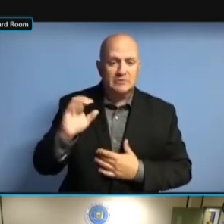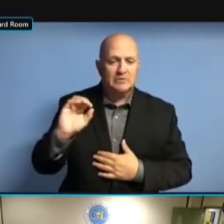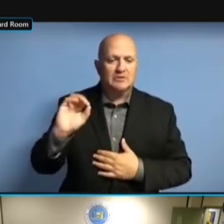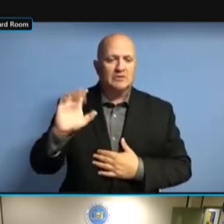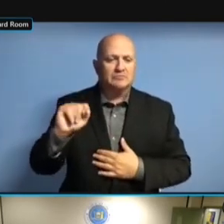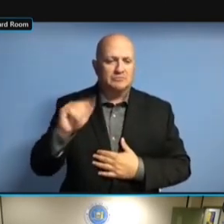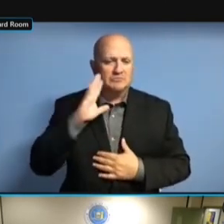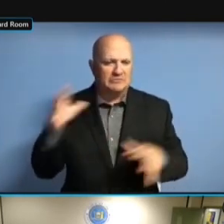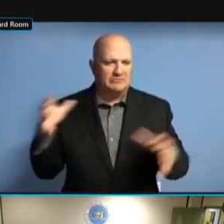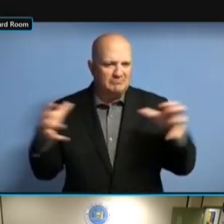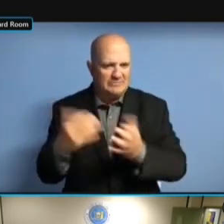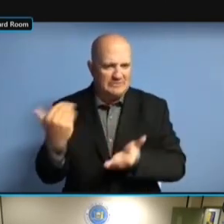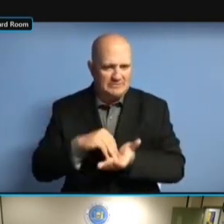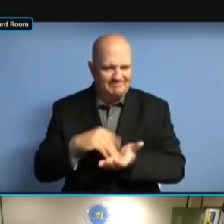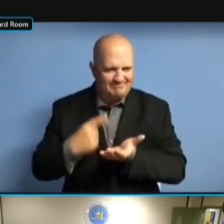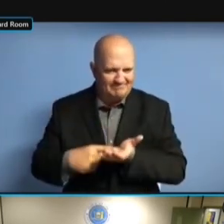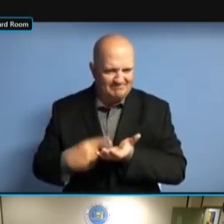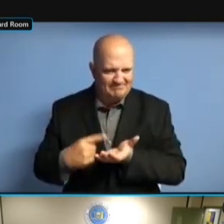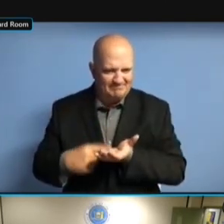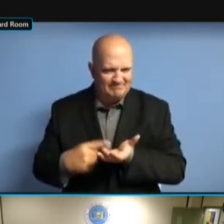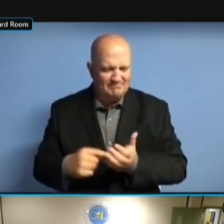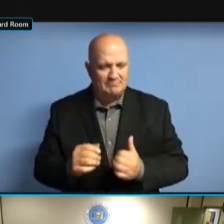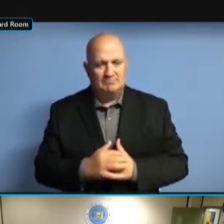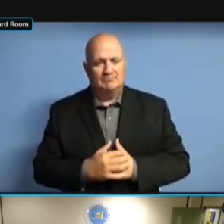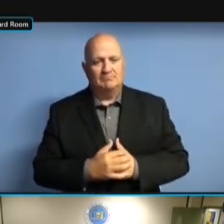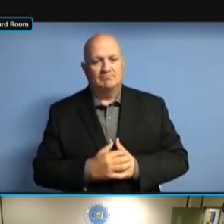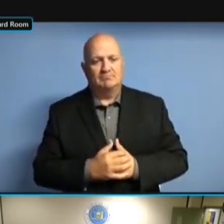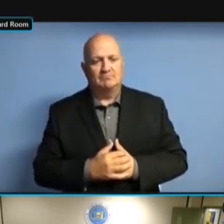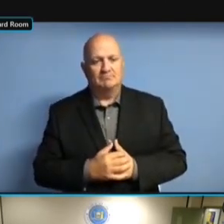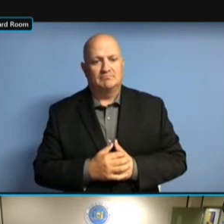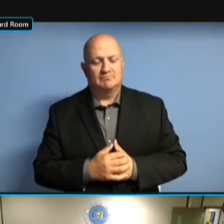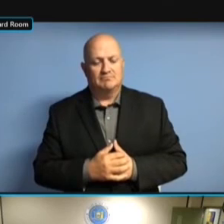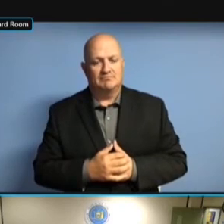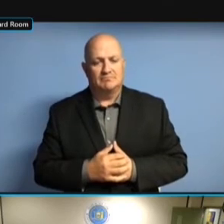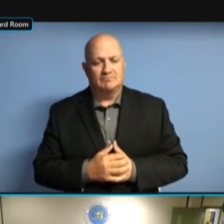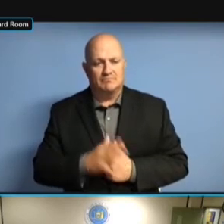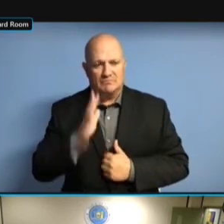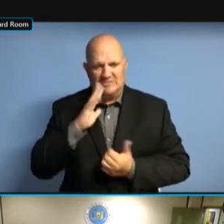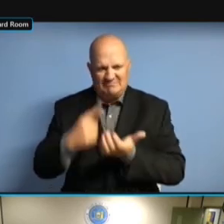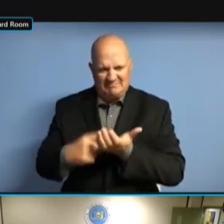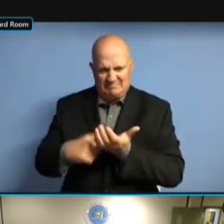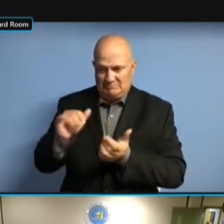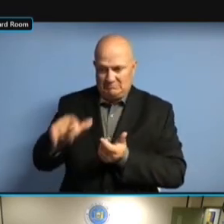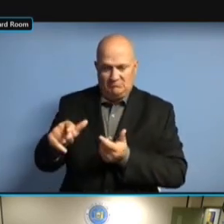PART OF OUR UPDATE THE CONFERENCE ON WEDNESDAY. CONFERENCE ON WEDNESDAY. CONFERENCE ON WEDNESDAY. I'M CONFERENCE ON WEDNESDAY. I'M ALSO CONFERENCE ON WEDNESDAY. I'M ALSO HAPPY CONFERENCE ON WEDNESDAY. I'M ALSO HAPPY TO CONFERENCE ON WEDNESDAY. I'M ALSO HAPPY TO REPORT CONFERENCE ON WEDNESDAY. I'M ALSO HAPPY TO REPORT WE'VE I'M ALSO HAPPY TO REPORT WE'VE I'M ALSO HAPPY TO REPORT WE'VE WORKED I'M ALSO HAPPY TO REPORT WE'VE WORKED WITH